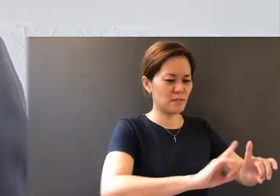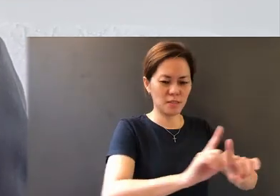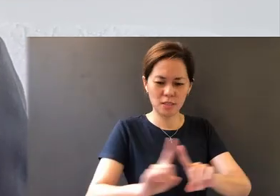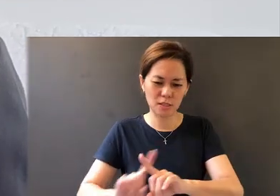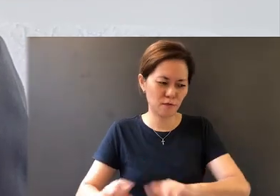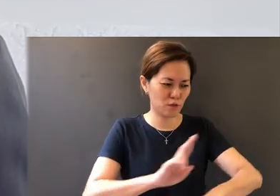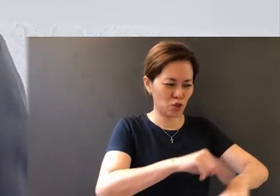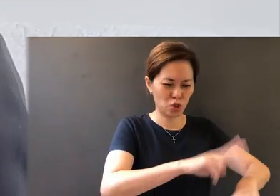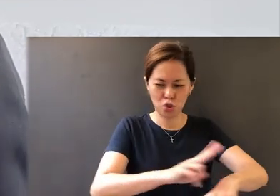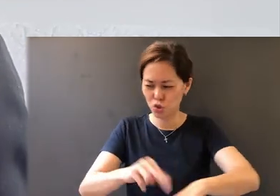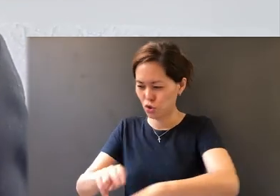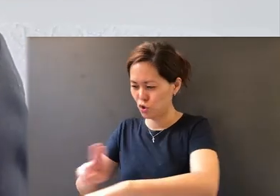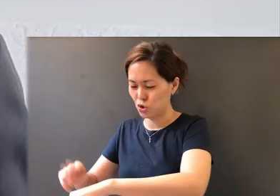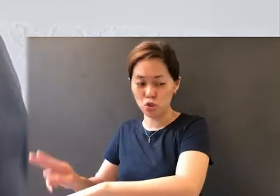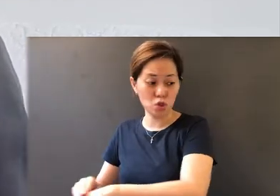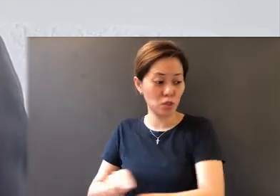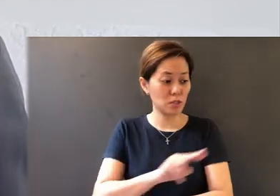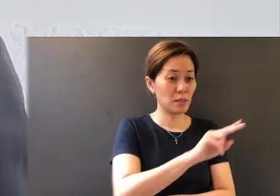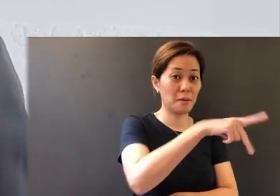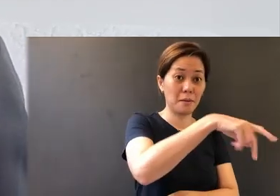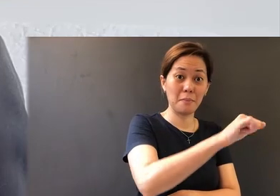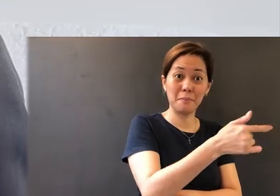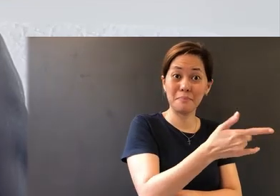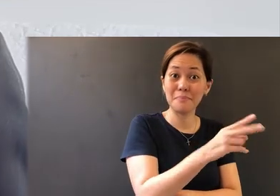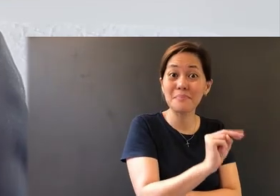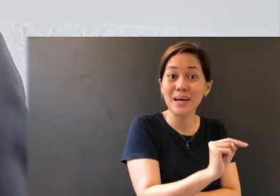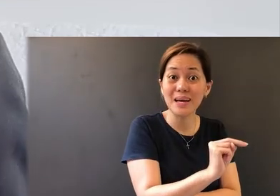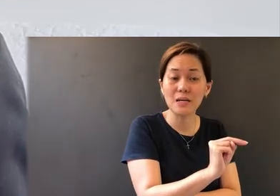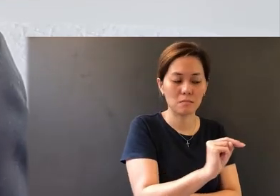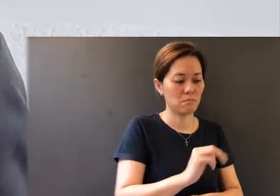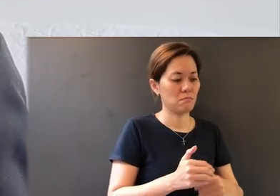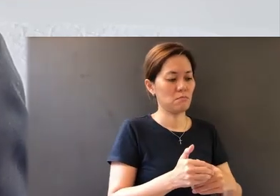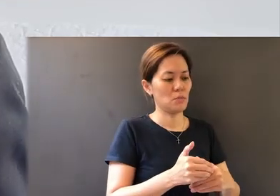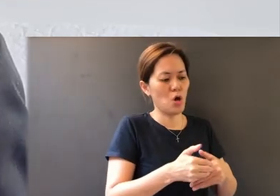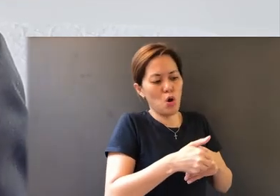Minor. Being away from home, away from